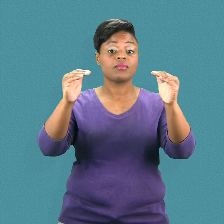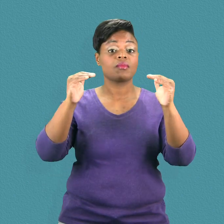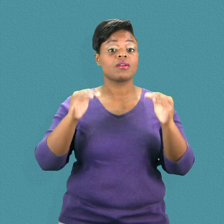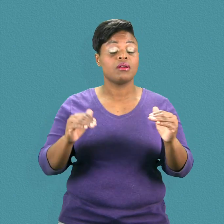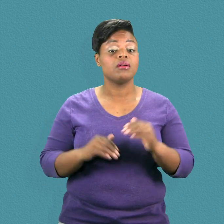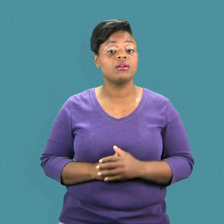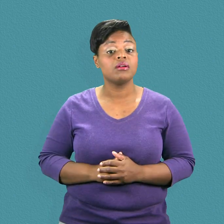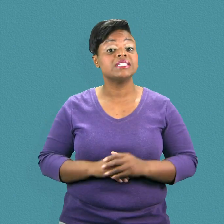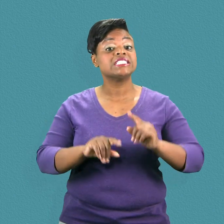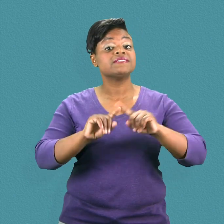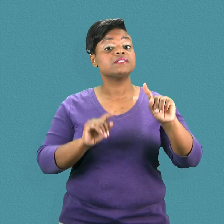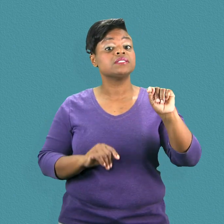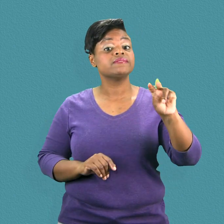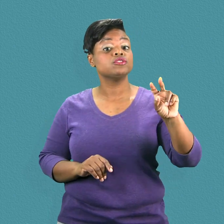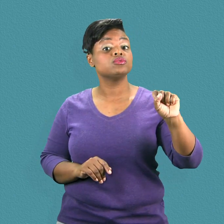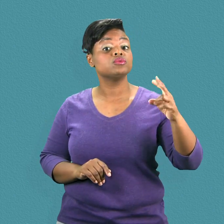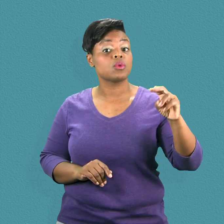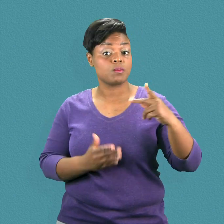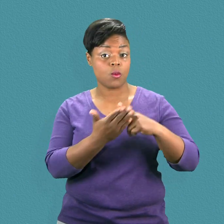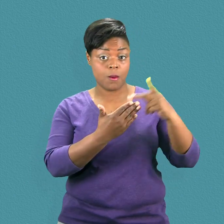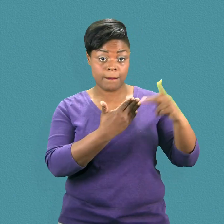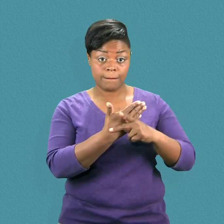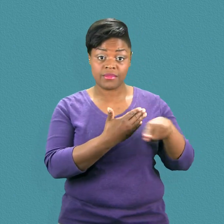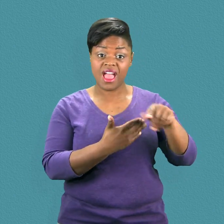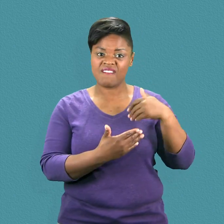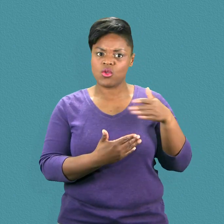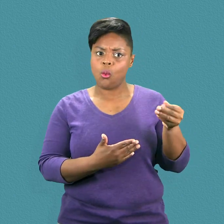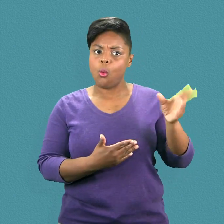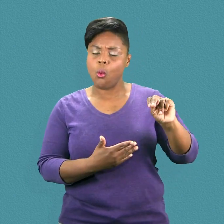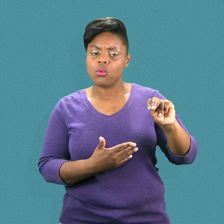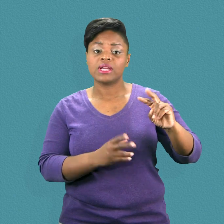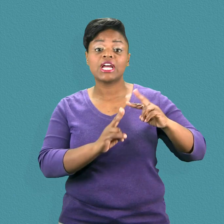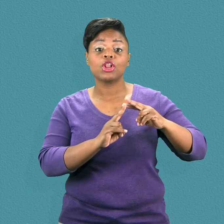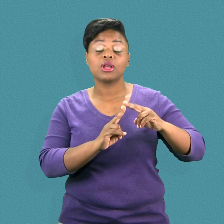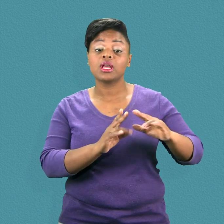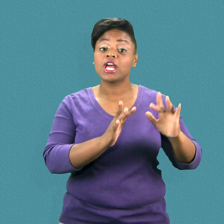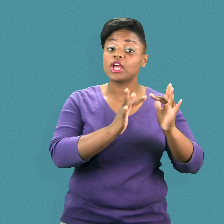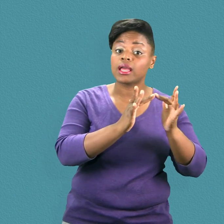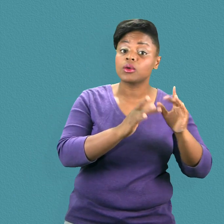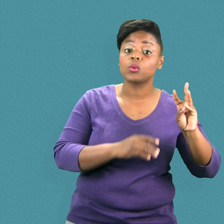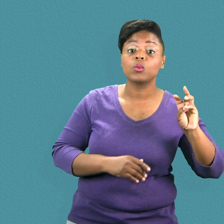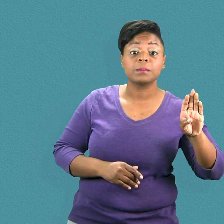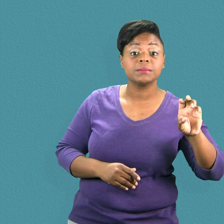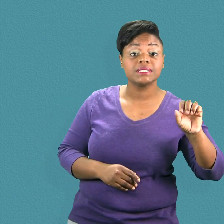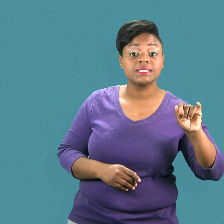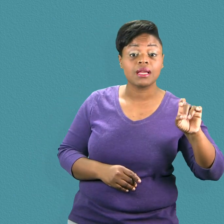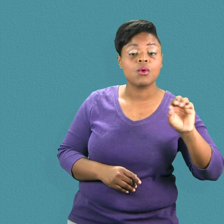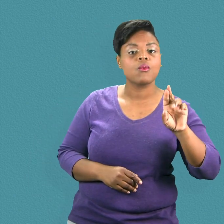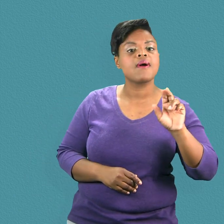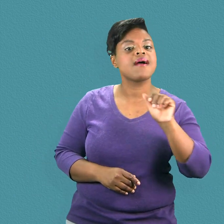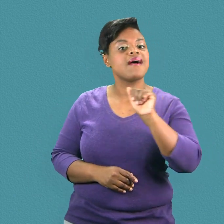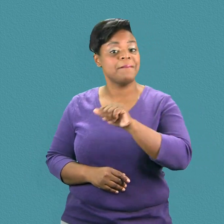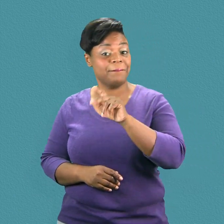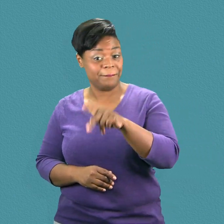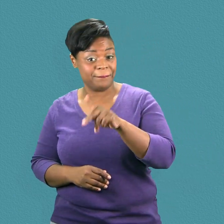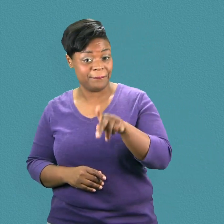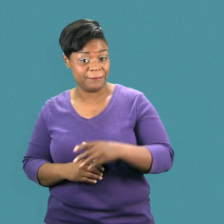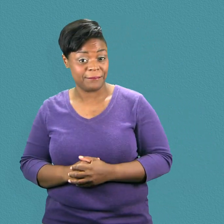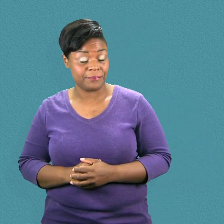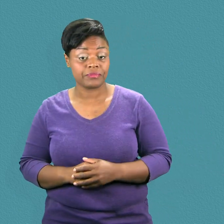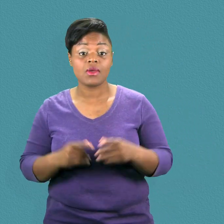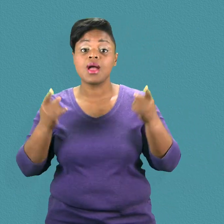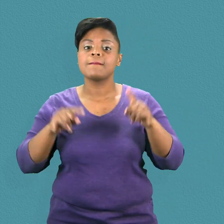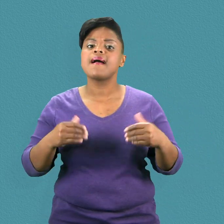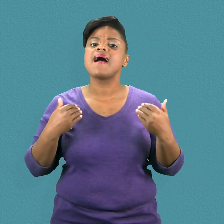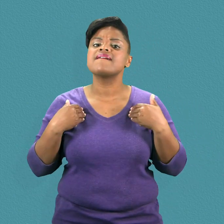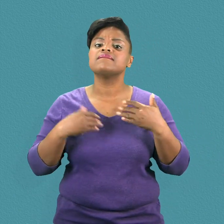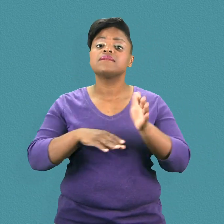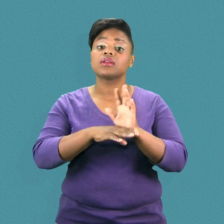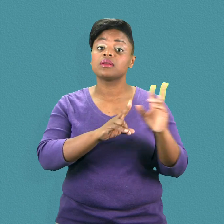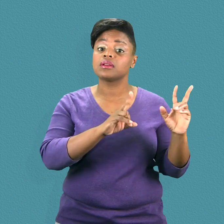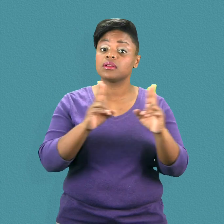Second, for now, all of the requirements on video clips apply only to the video programming